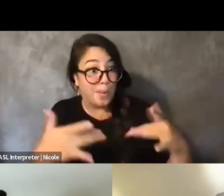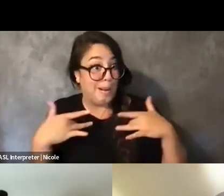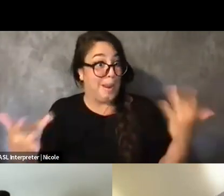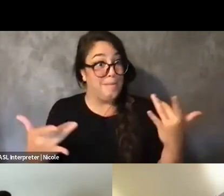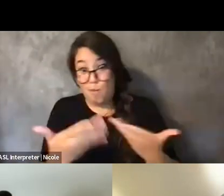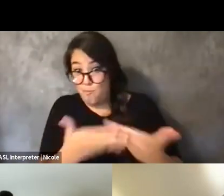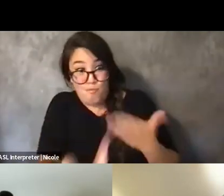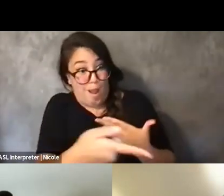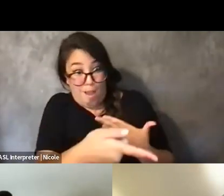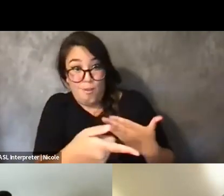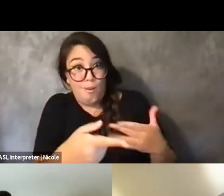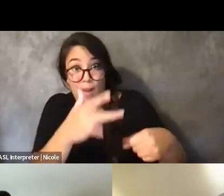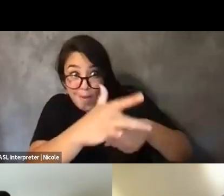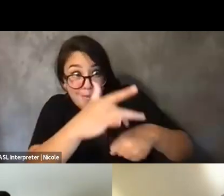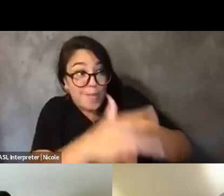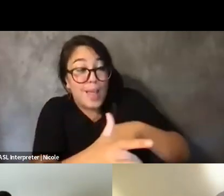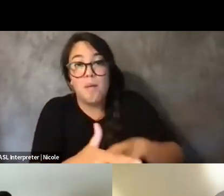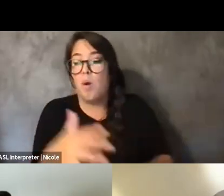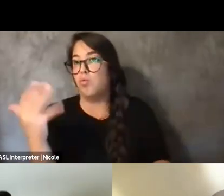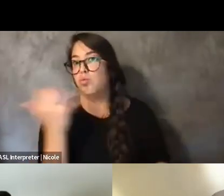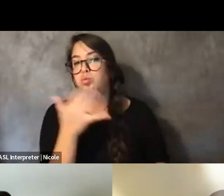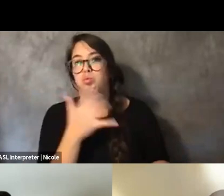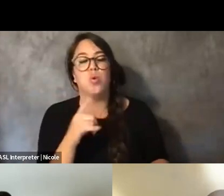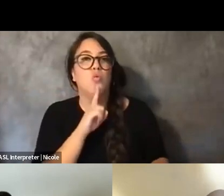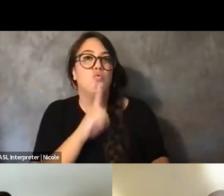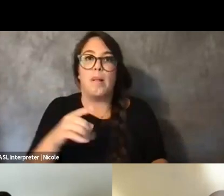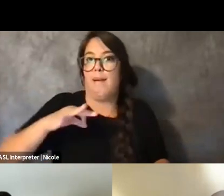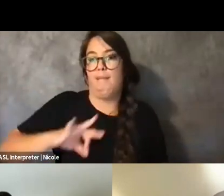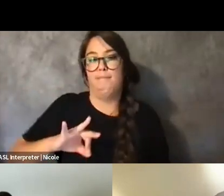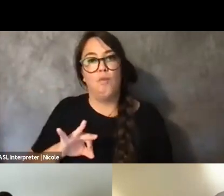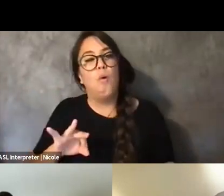really helpful to just navigate finding community.